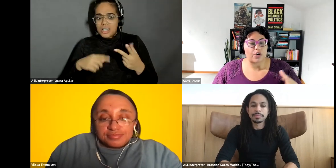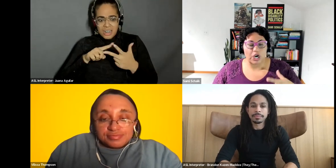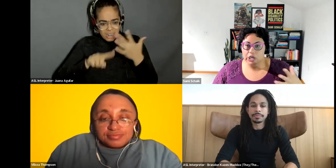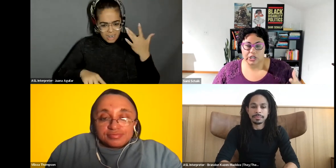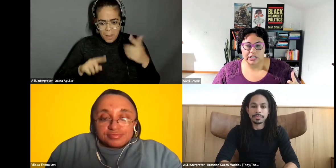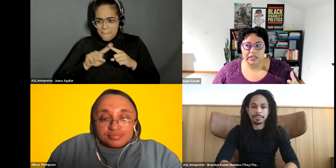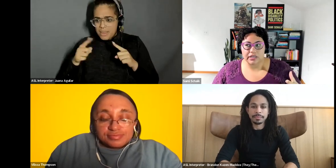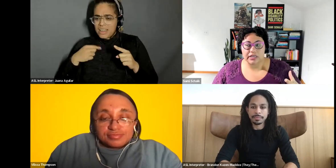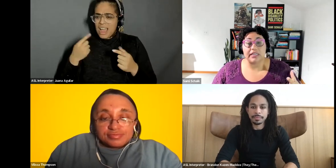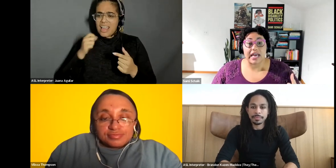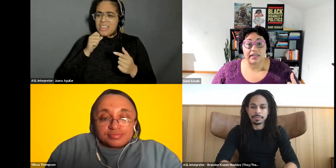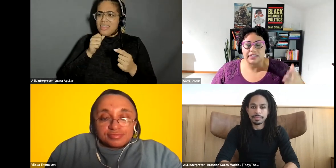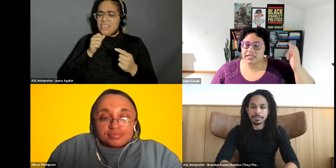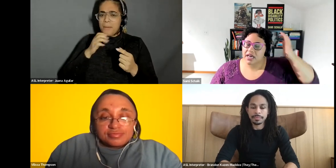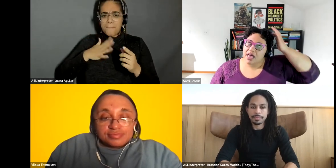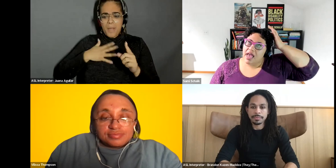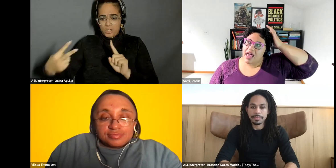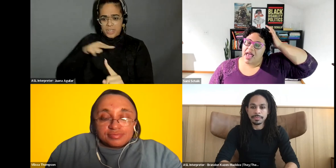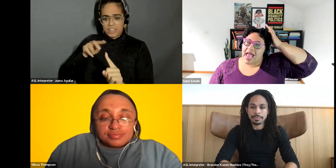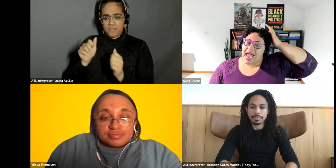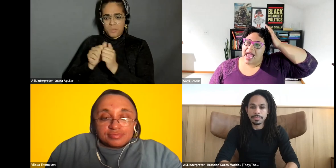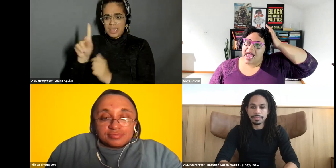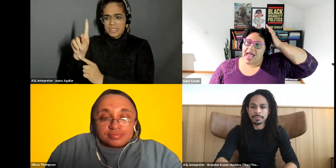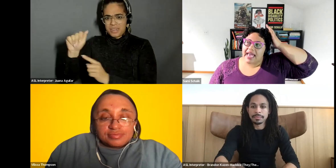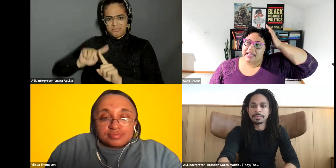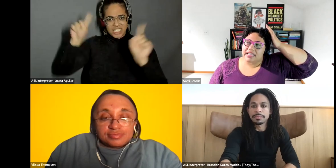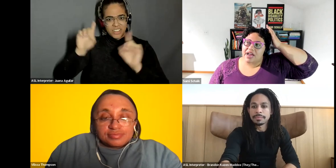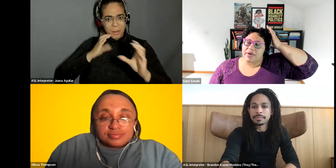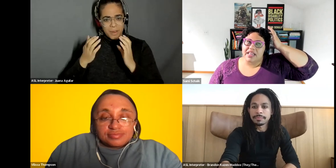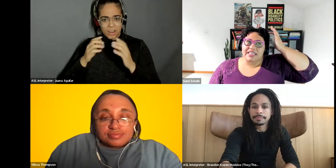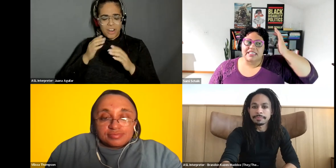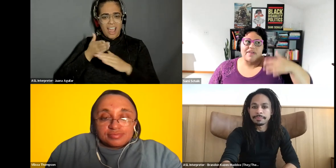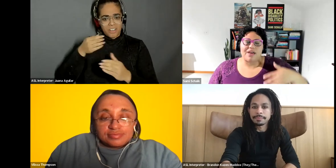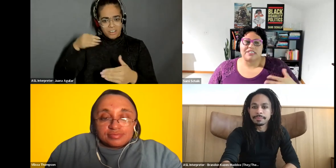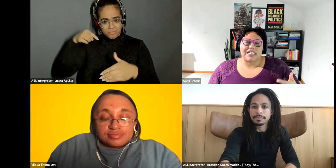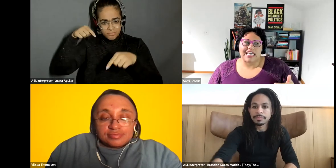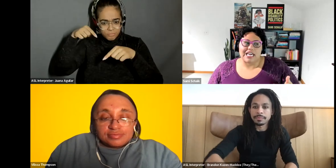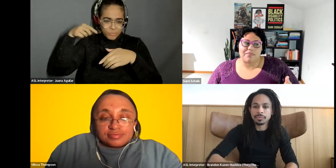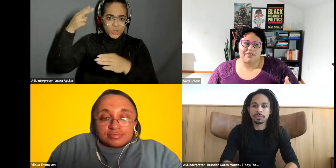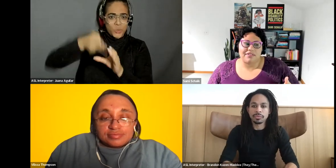Sami Schalk: critical lens. Sami Schalk: and I realized that if I was going to keep